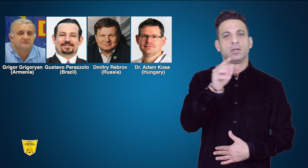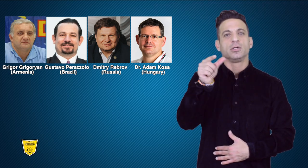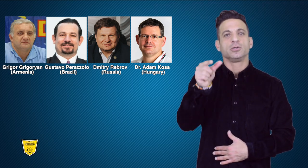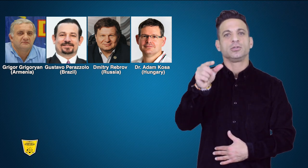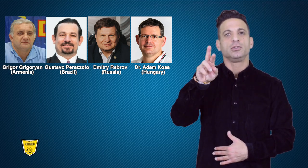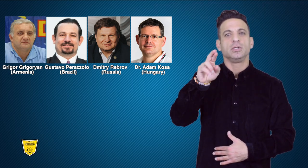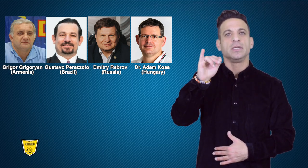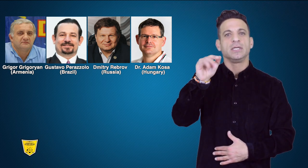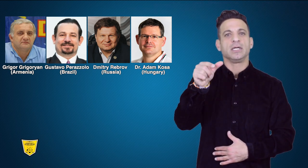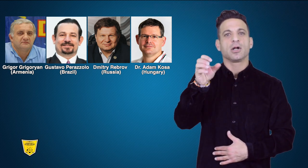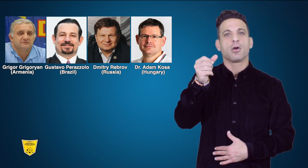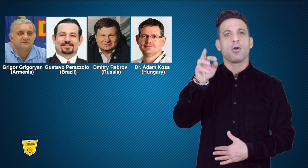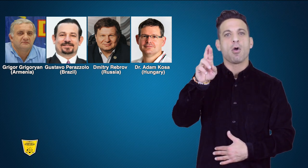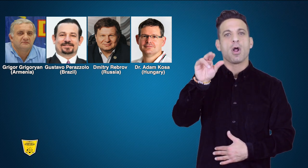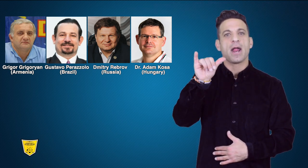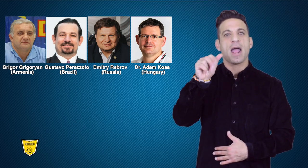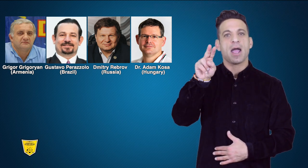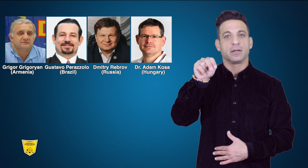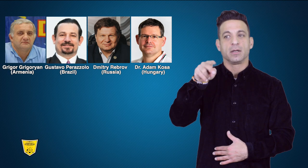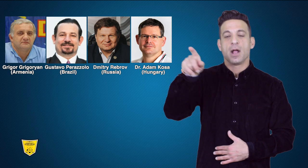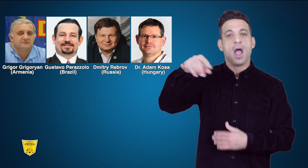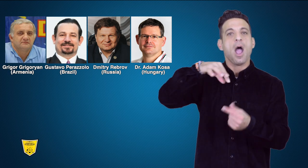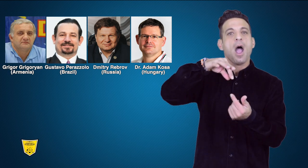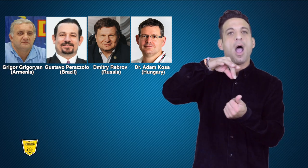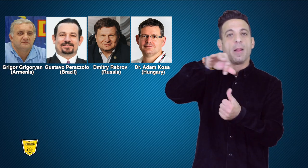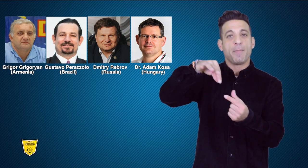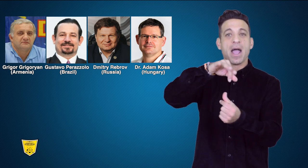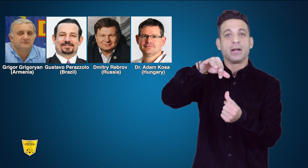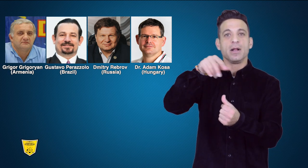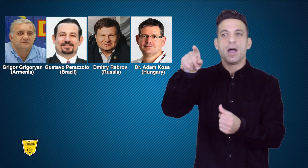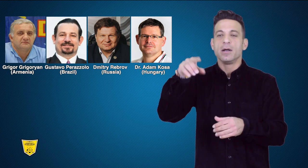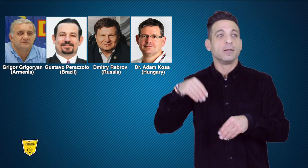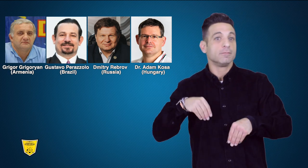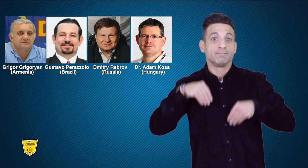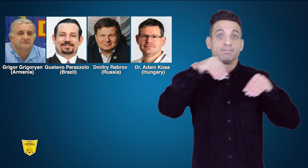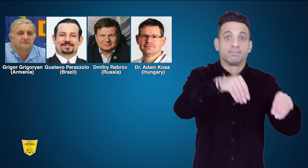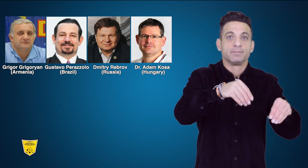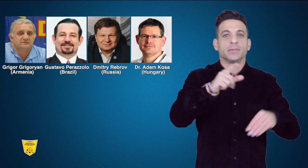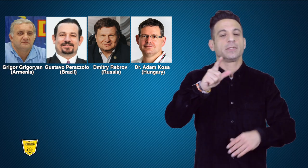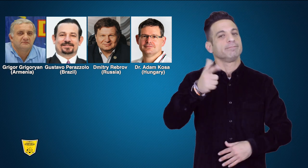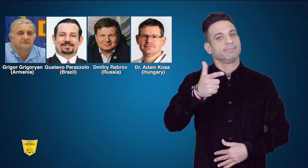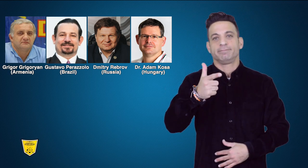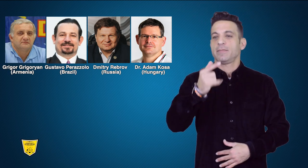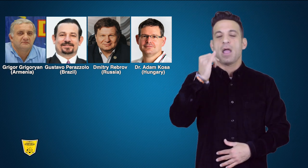at the ICSD Congress. The reason is not known.